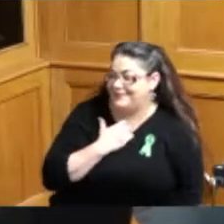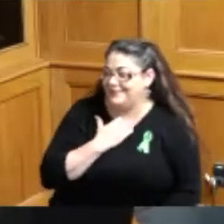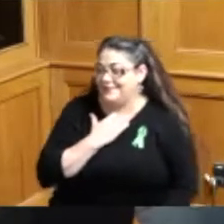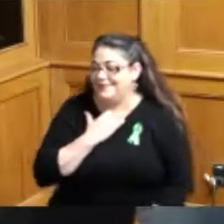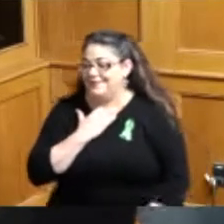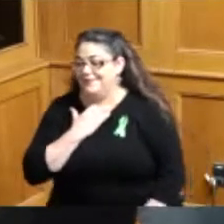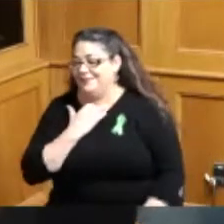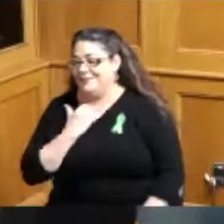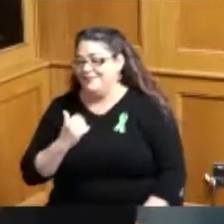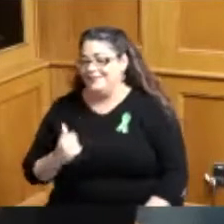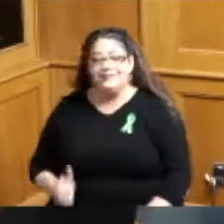three